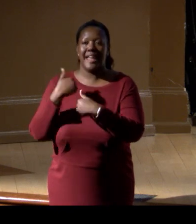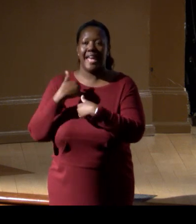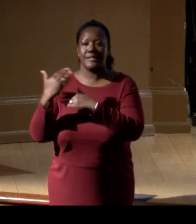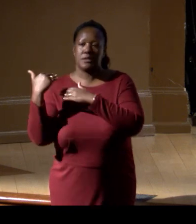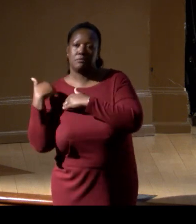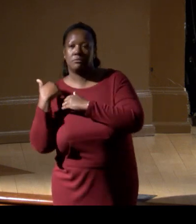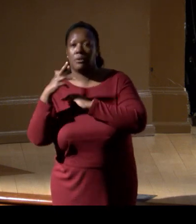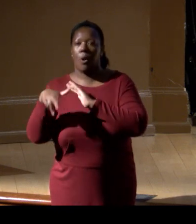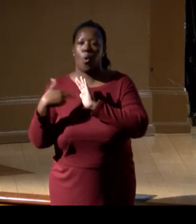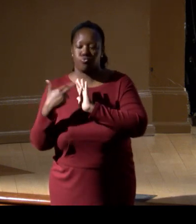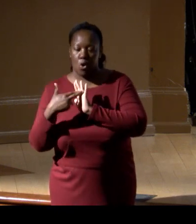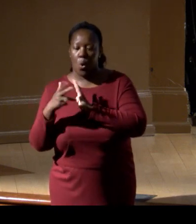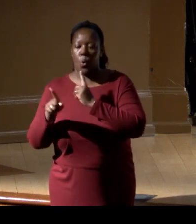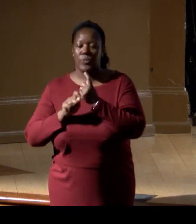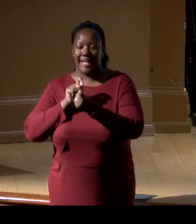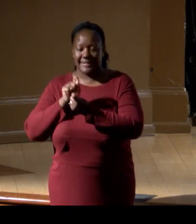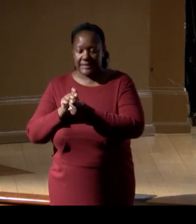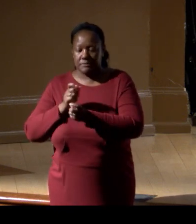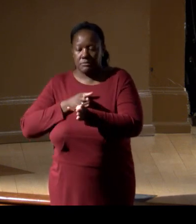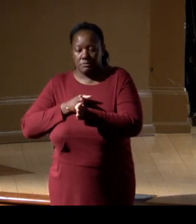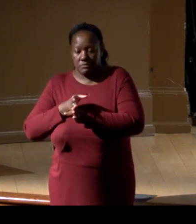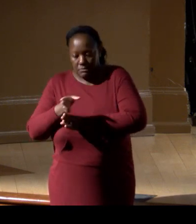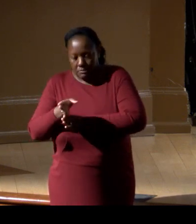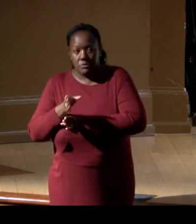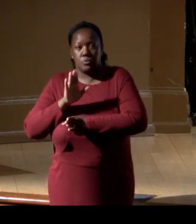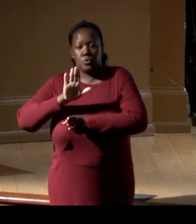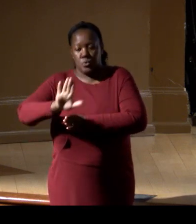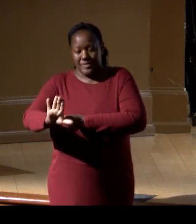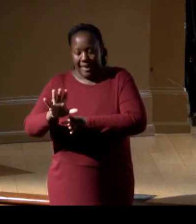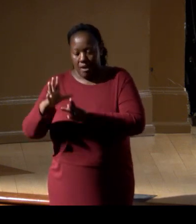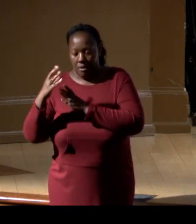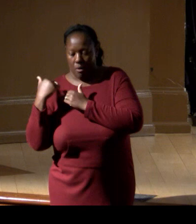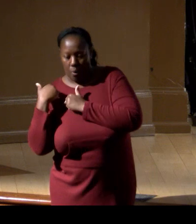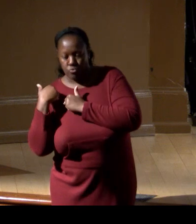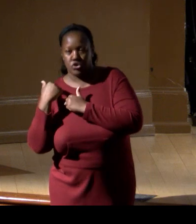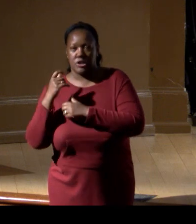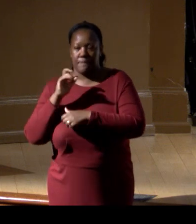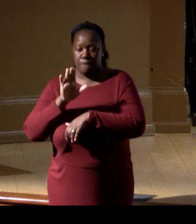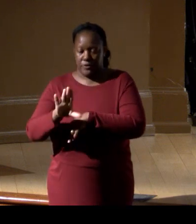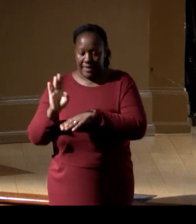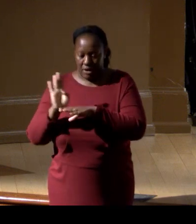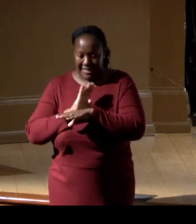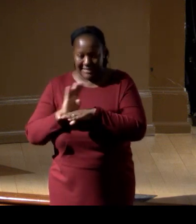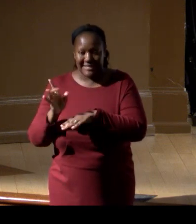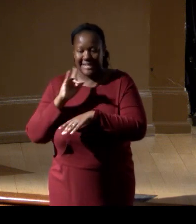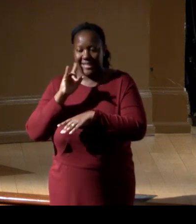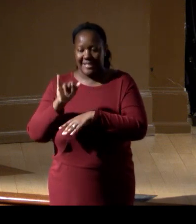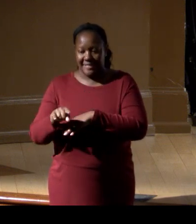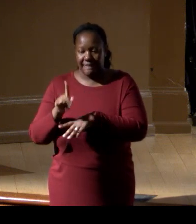and specific to their ownership of the entity that's at the table,